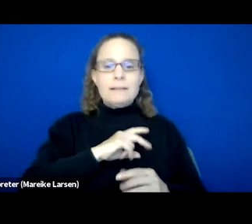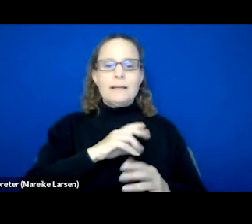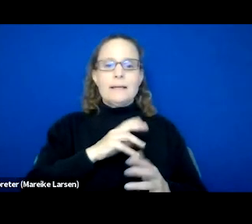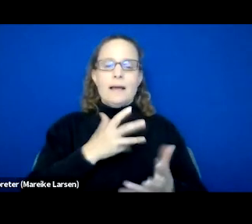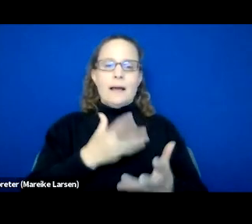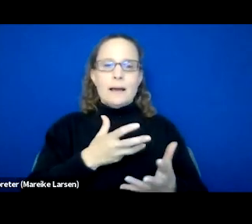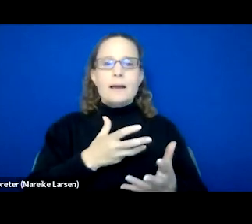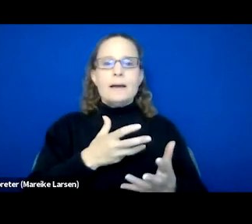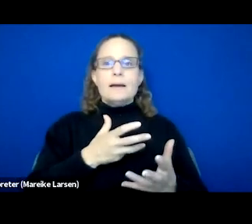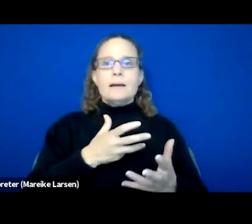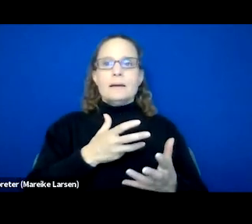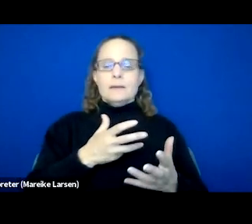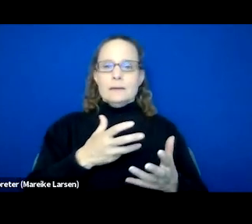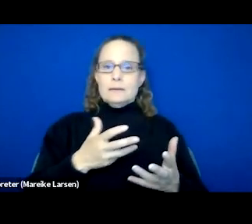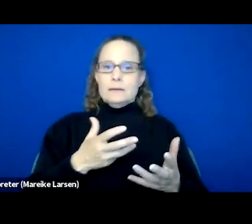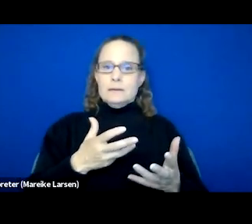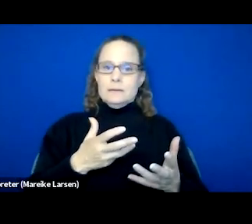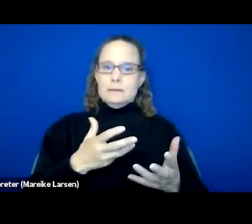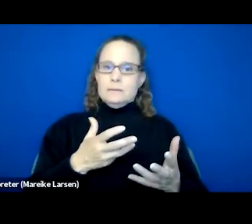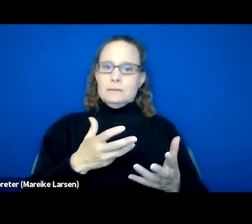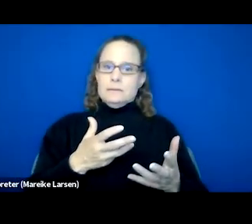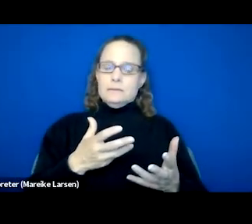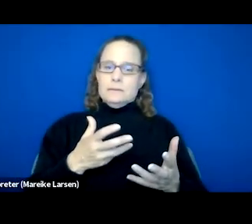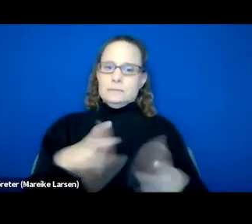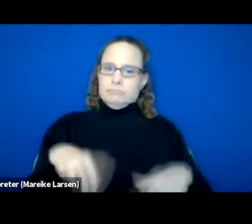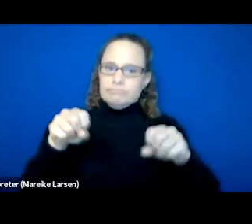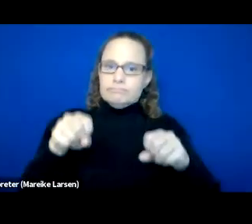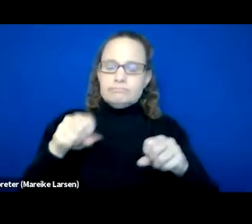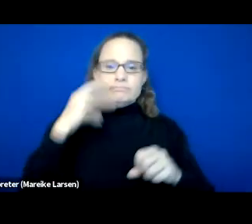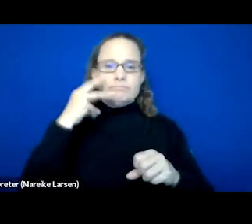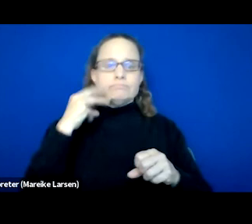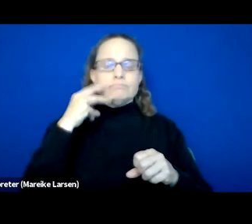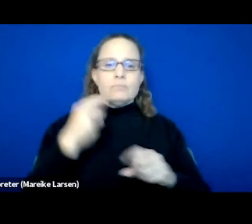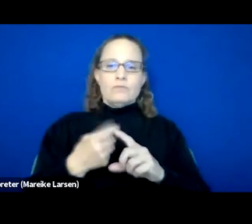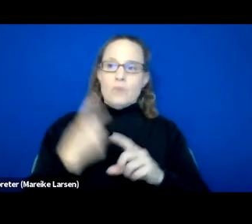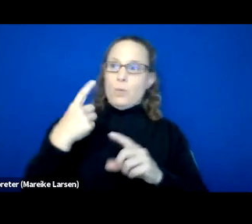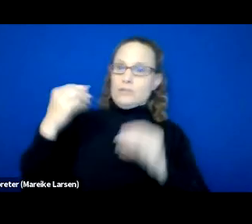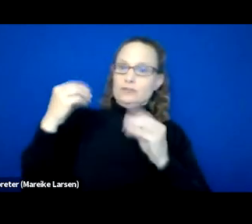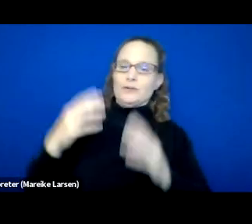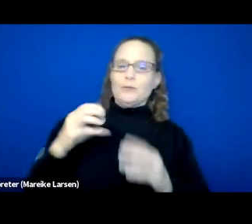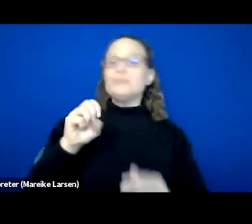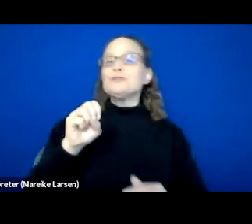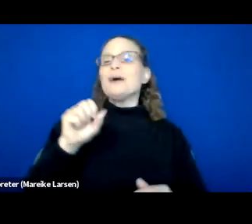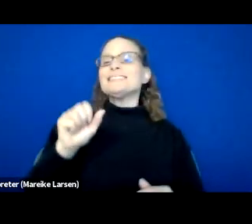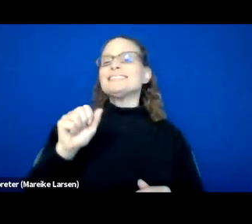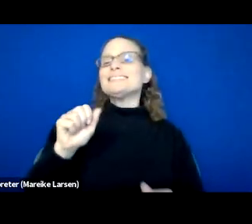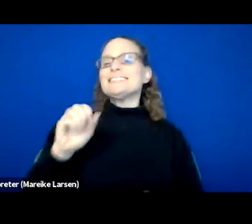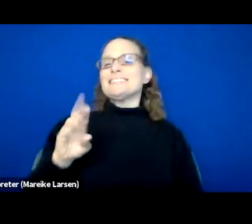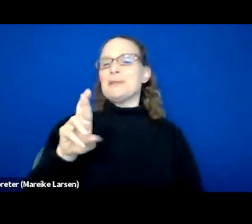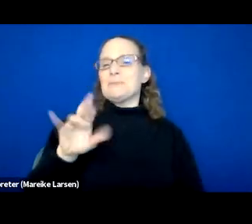I personally actually was able to actually get the experience from one of the instructors, which was Sabrina, who actually worked with St. Joseph. So it was really, really good,